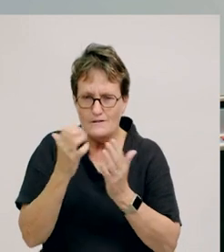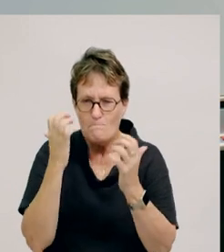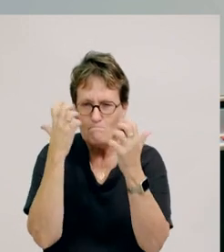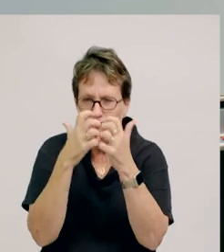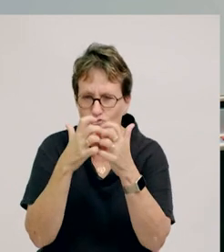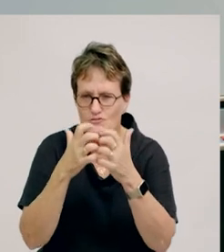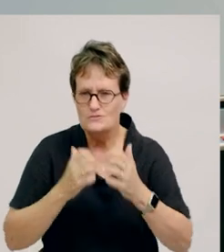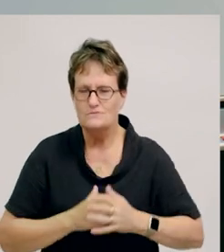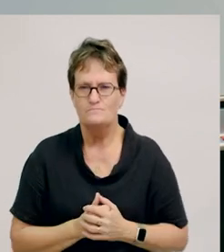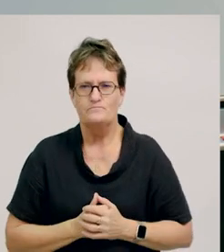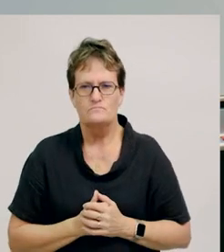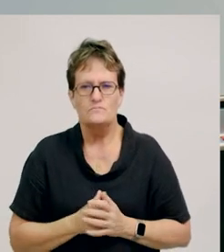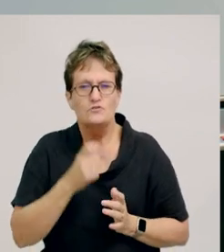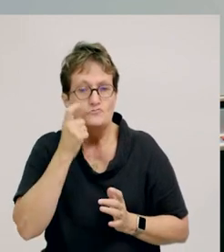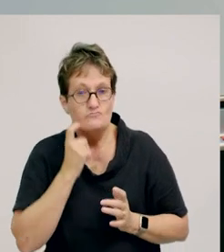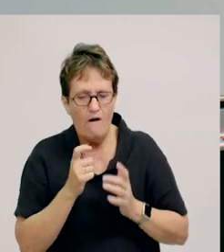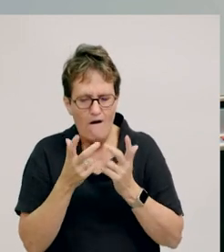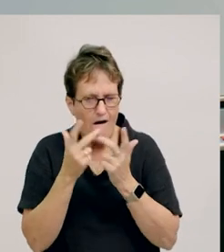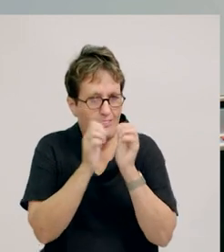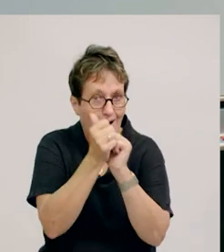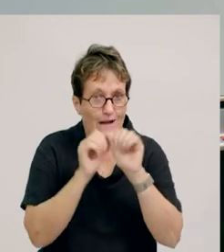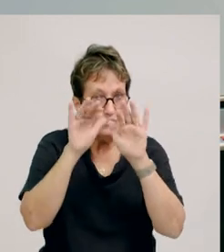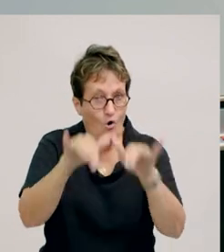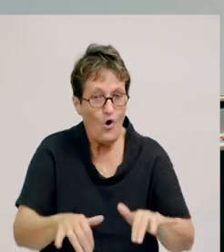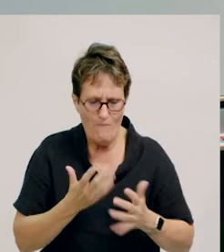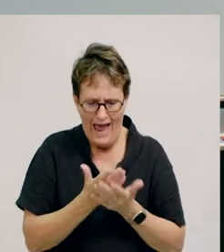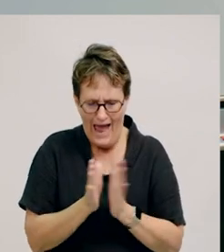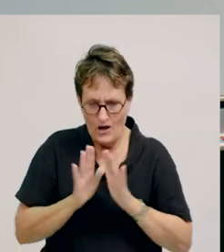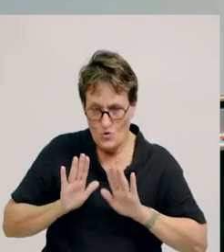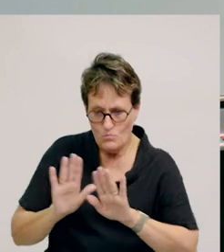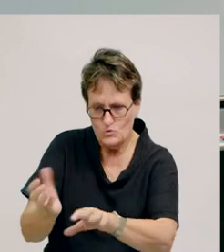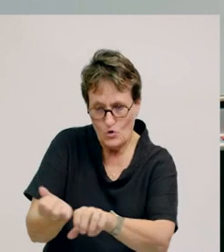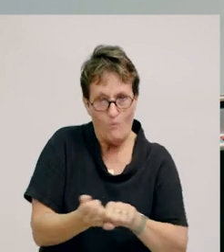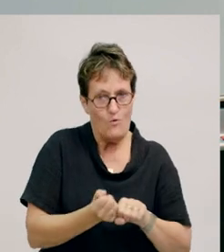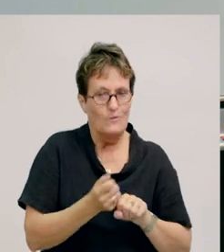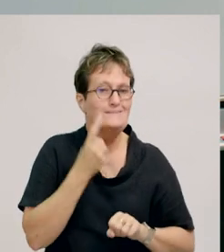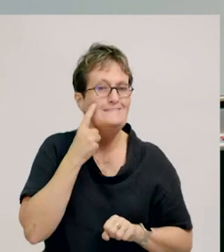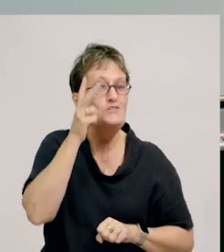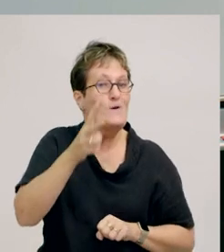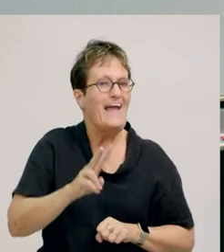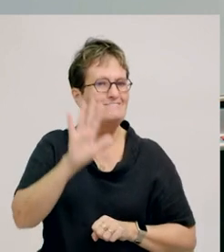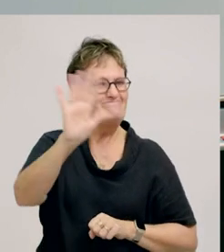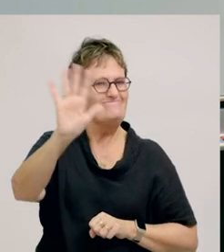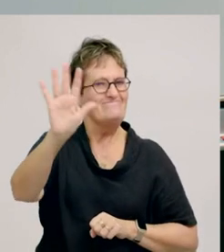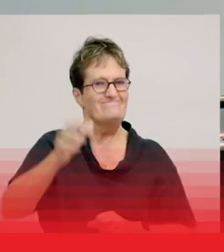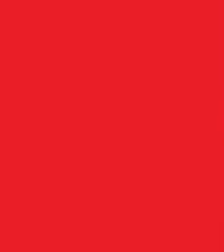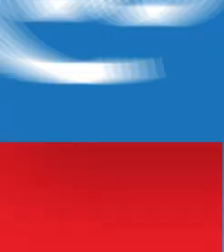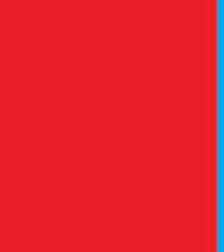Try some other games where you change how hard or how softly you push. Have fun, and I’ll see you next time.